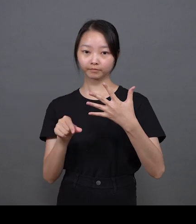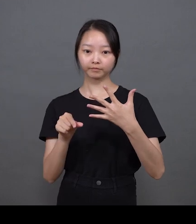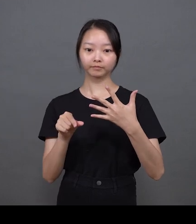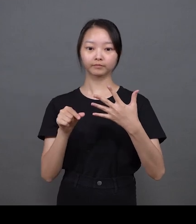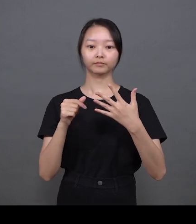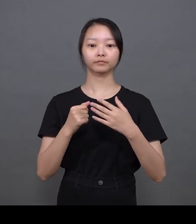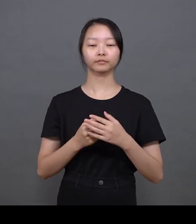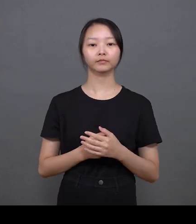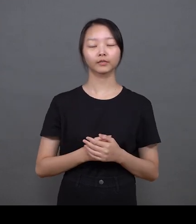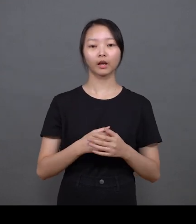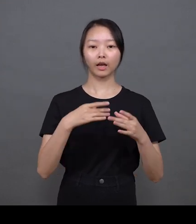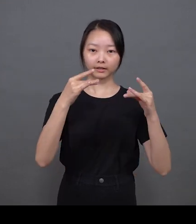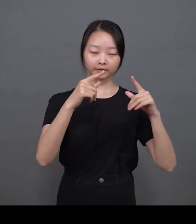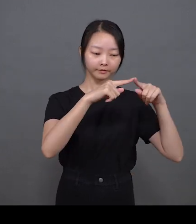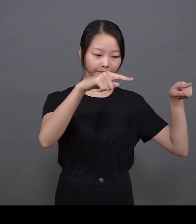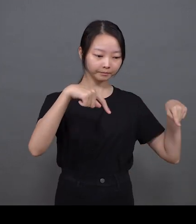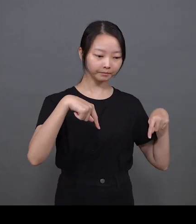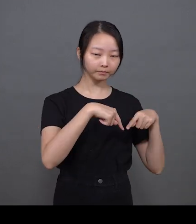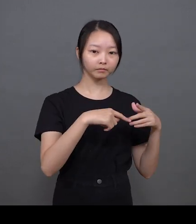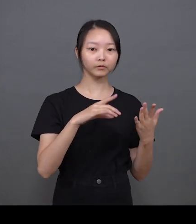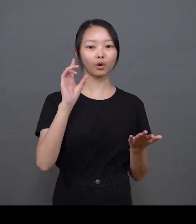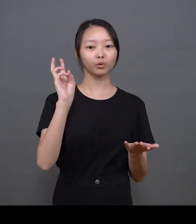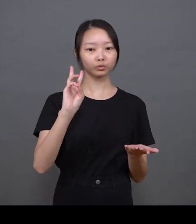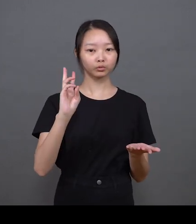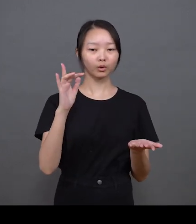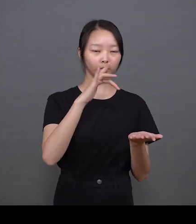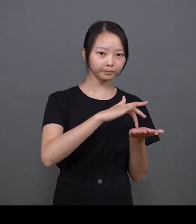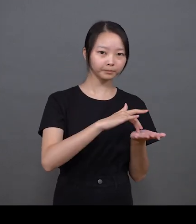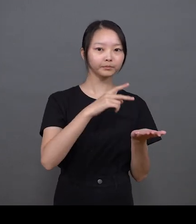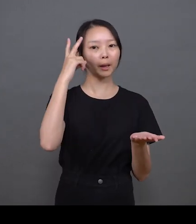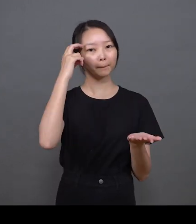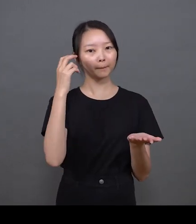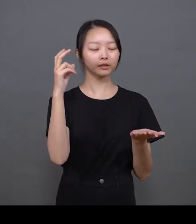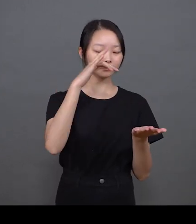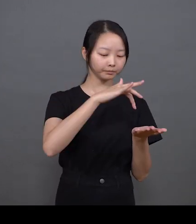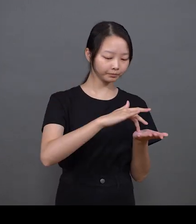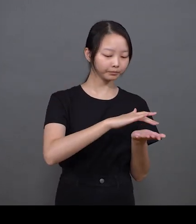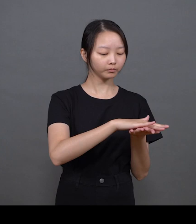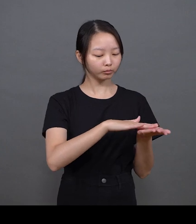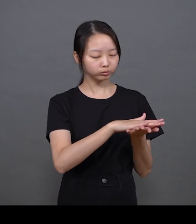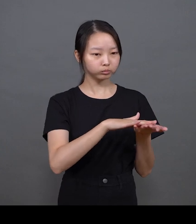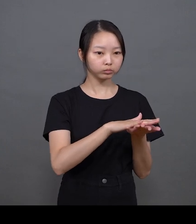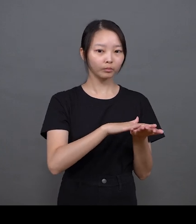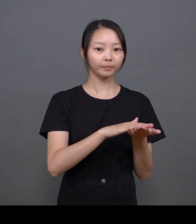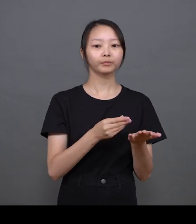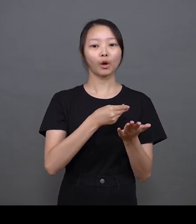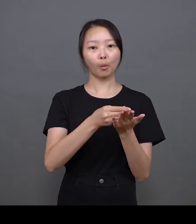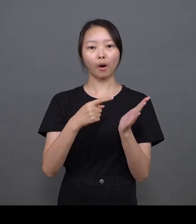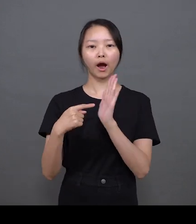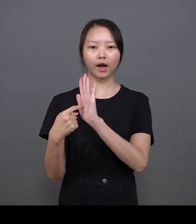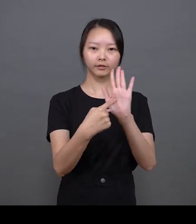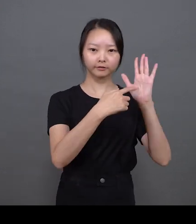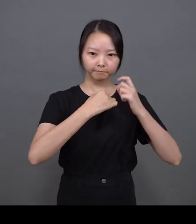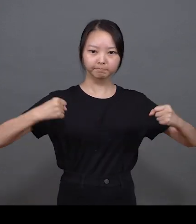Wetting the paper and adding light ink results in a solid and vigorous tone